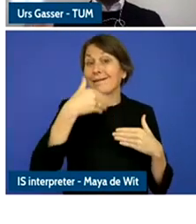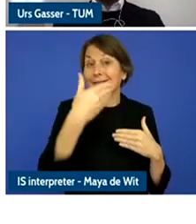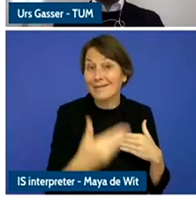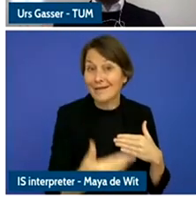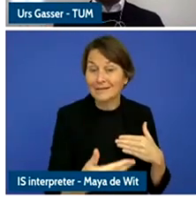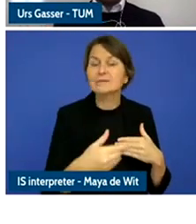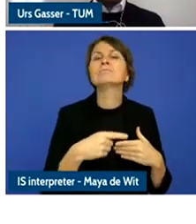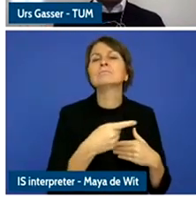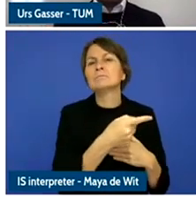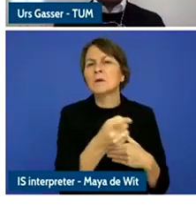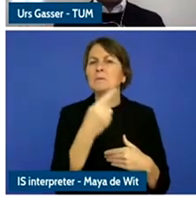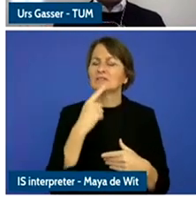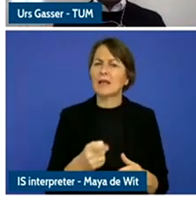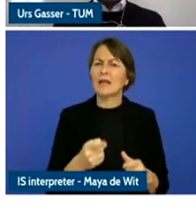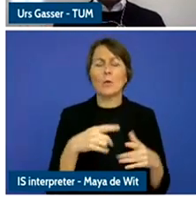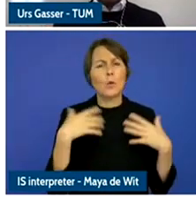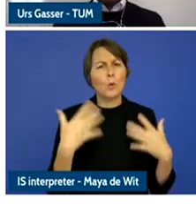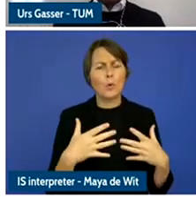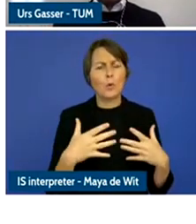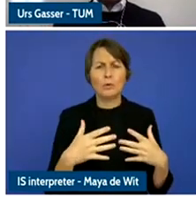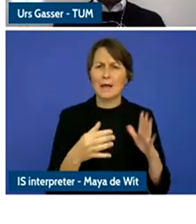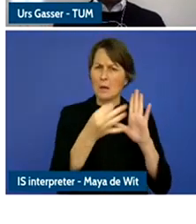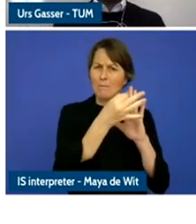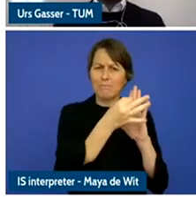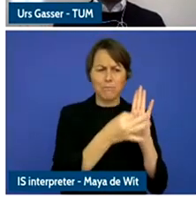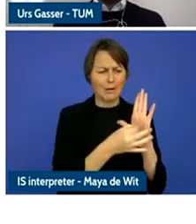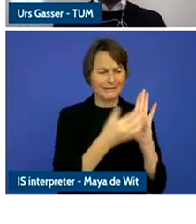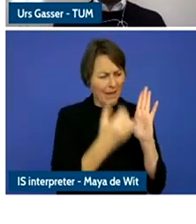persistence policy challenges we may need to address, and as you will see